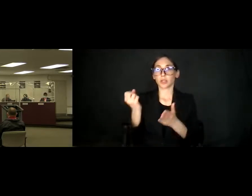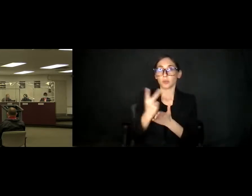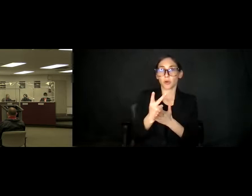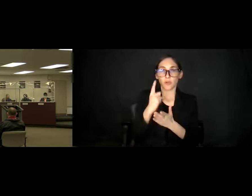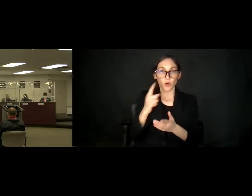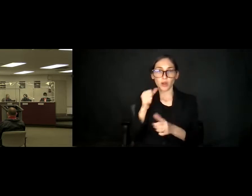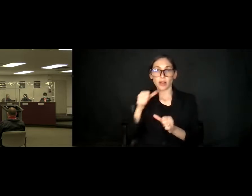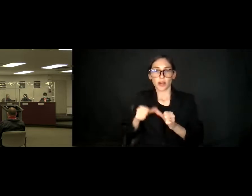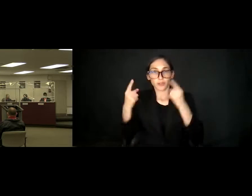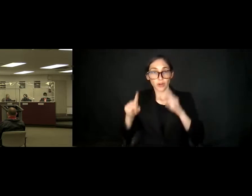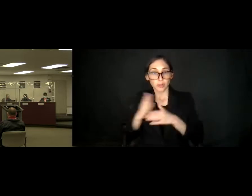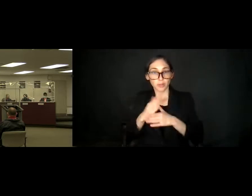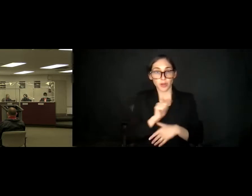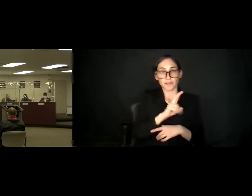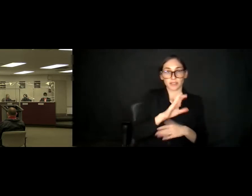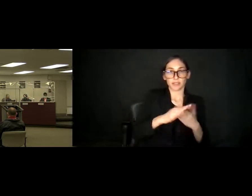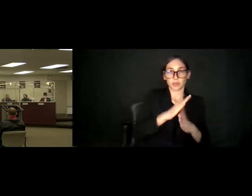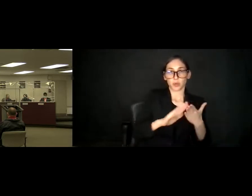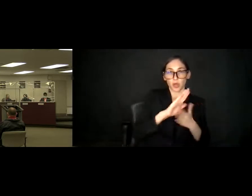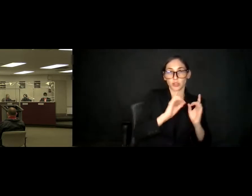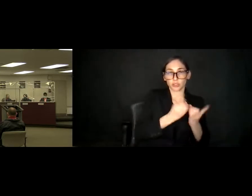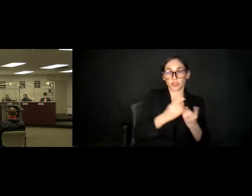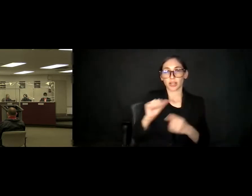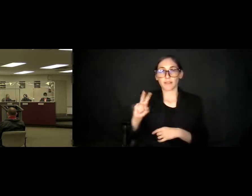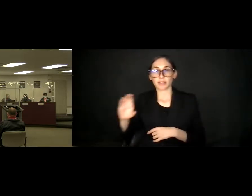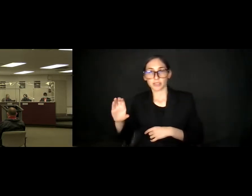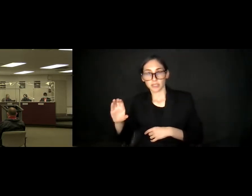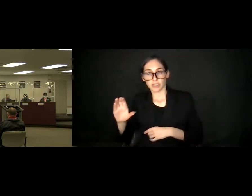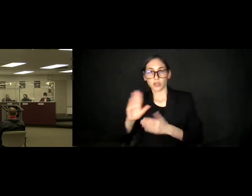Antelope Valley Community College District and Antelope Valley College Federation of Teachers